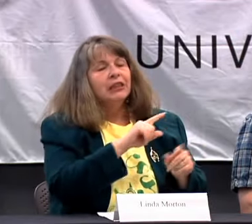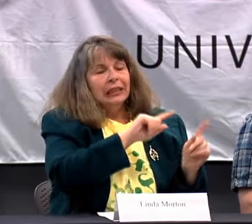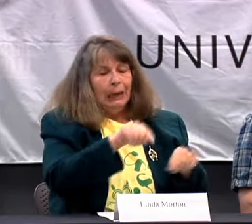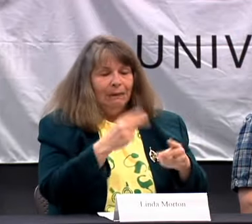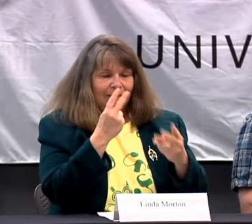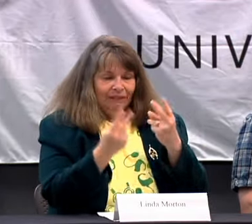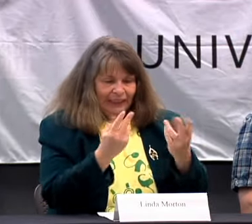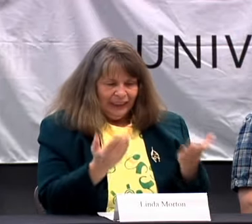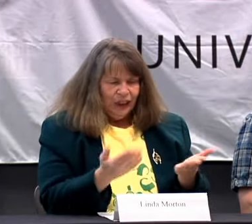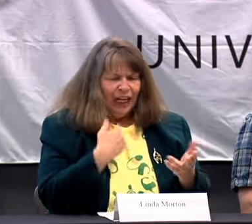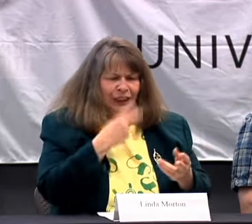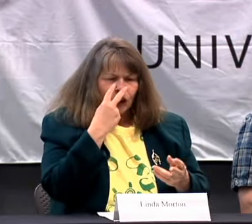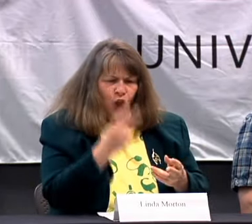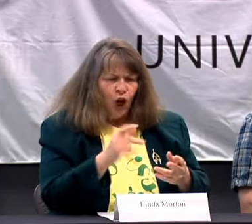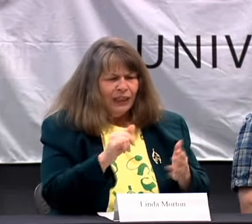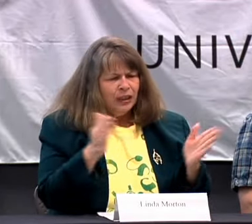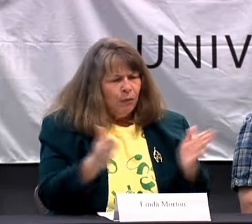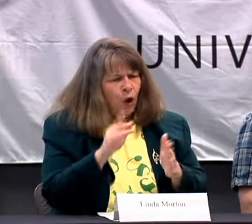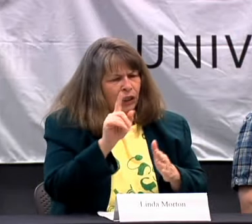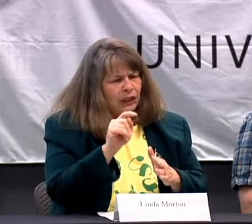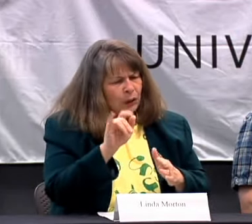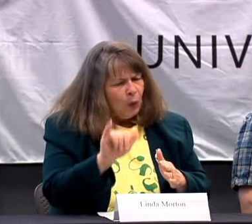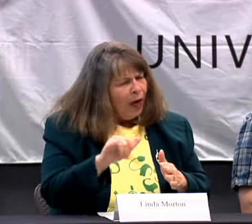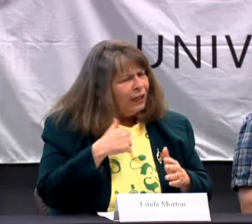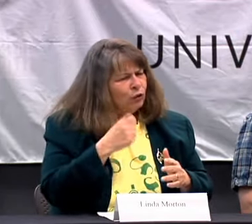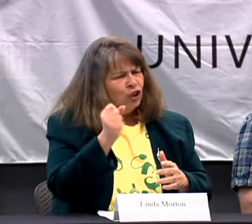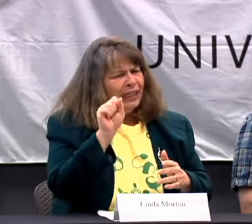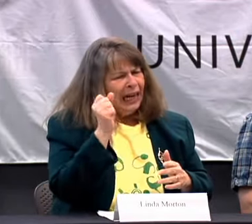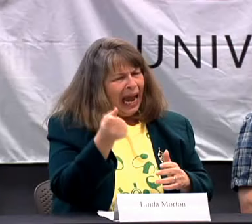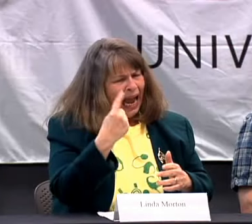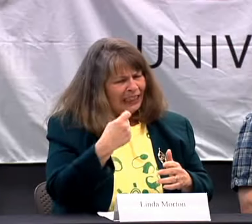AND SHE IS FROM WISCONSIN. SHE CAME TO VISIT AND SAW THIS SMALL TTY.